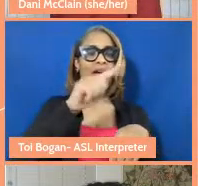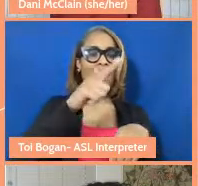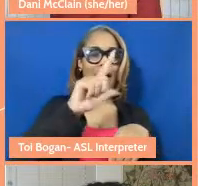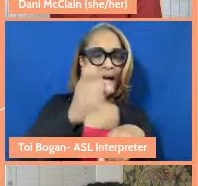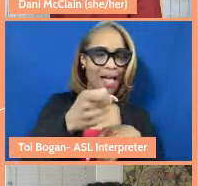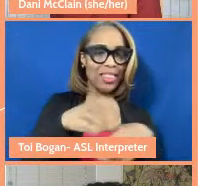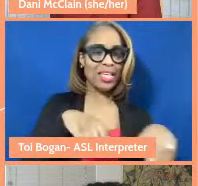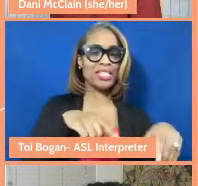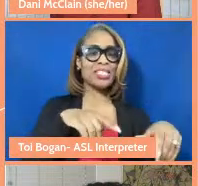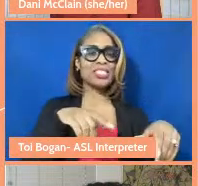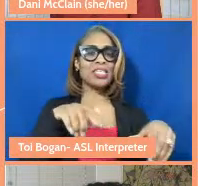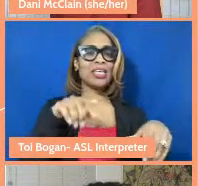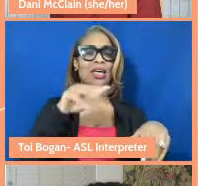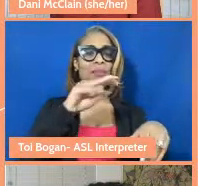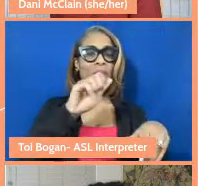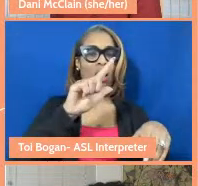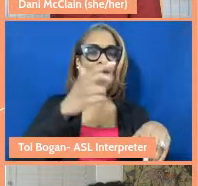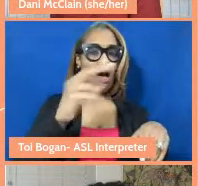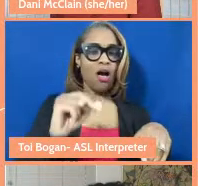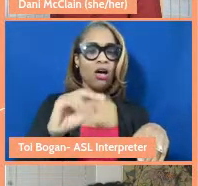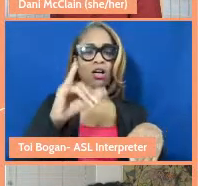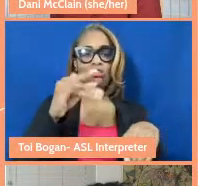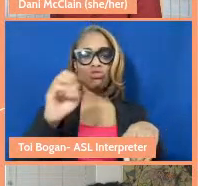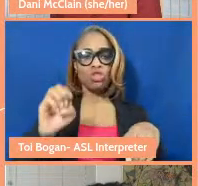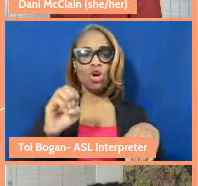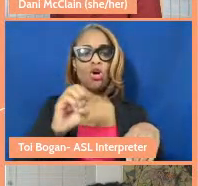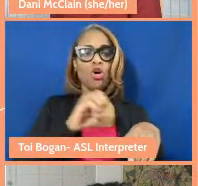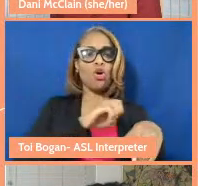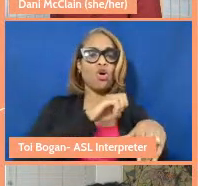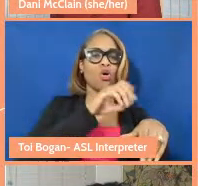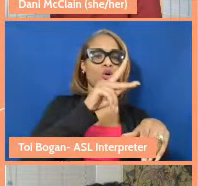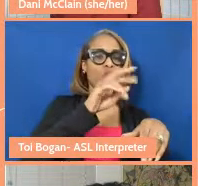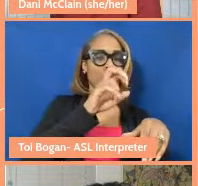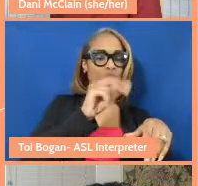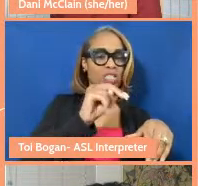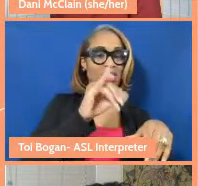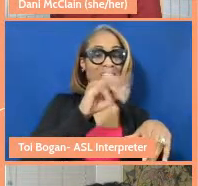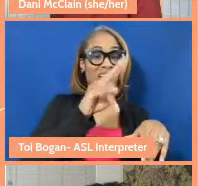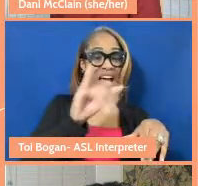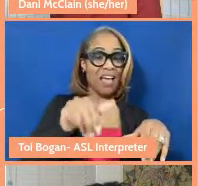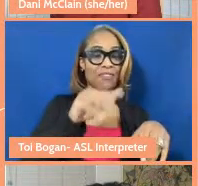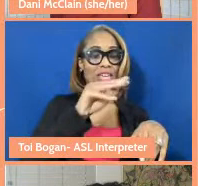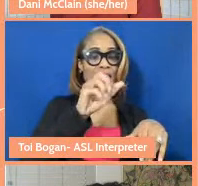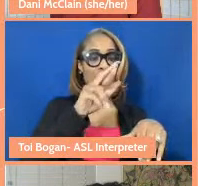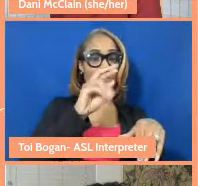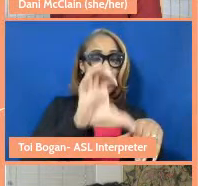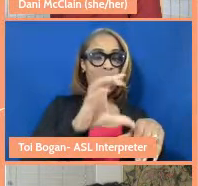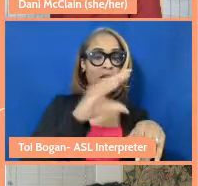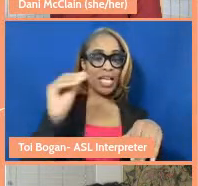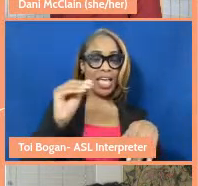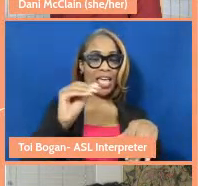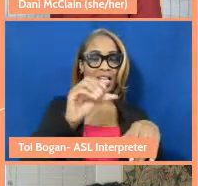Majo Calderon, Joel Williams, Erfan Moradi, Christian Ivey, Marc Abizeid and Cecilie Surasky.